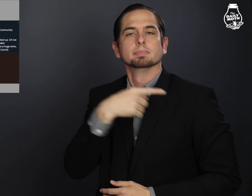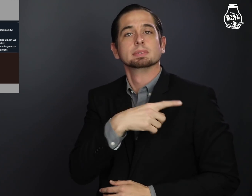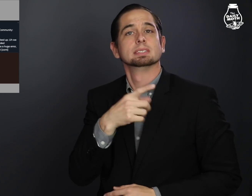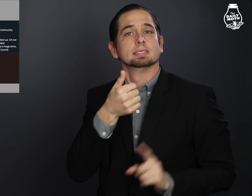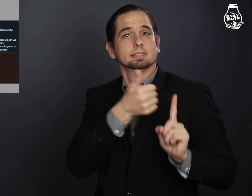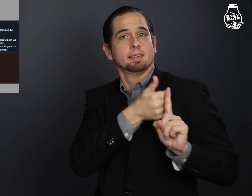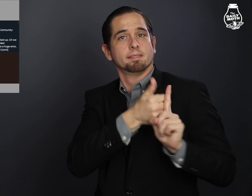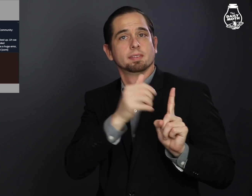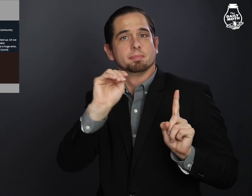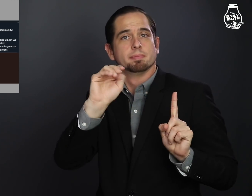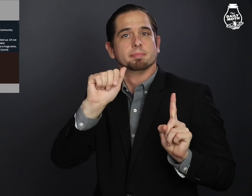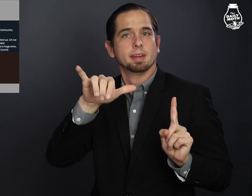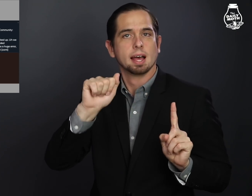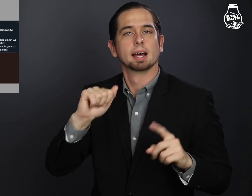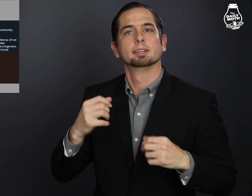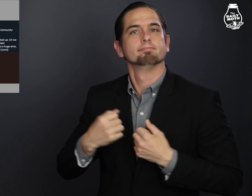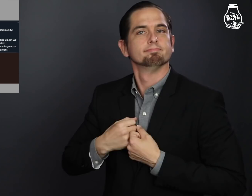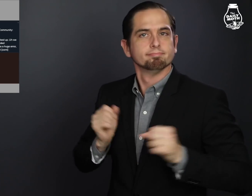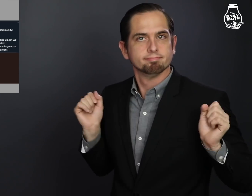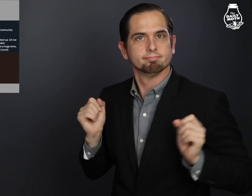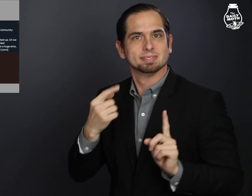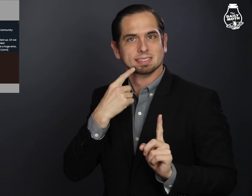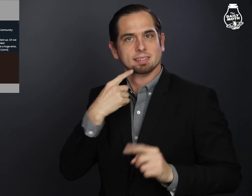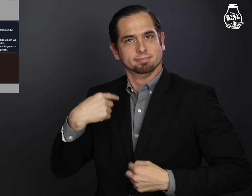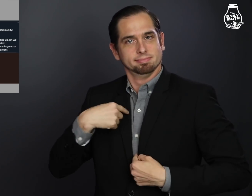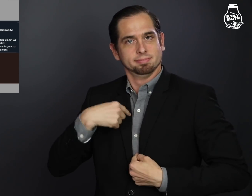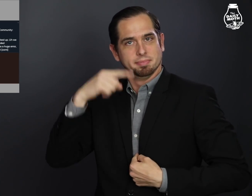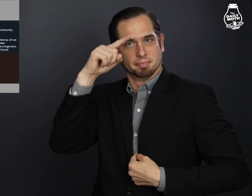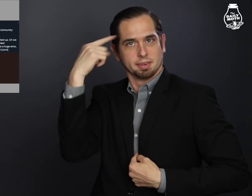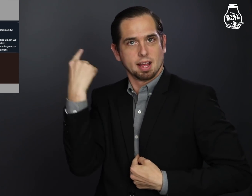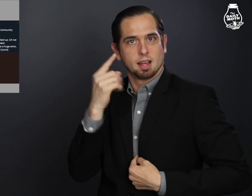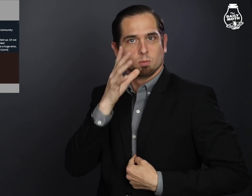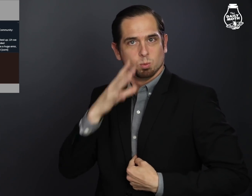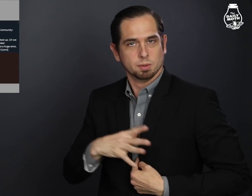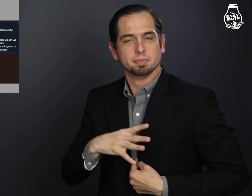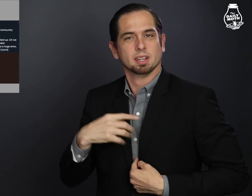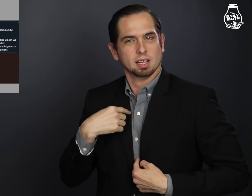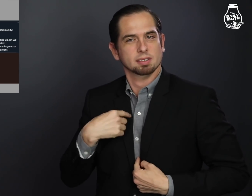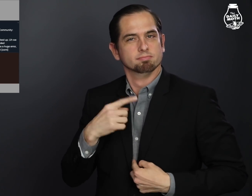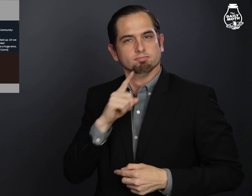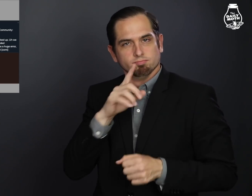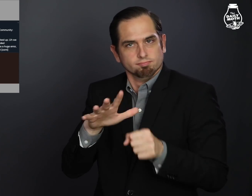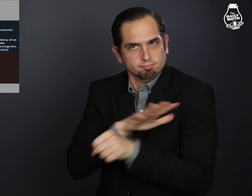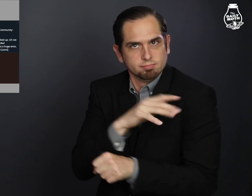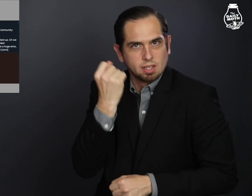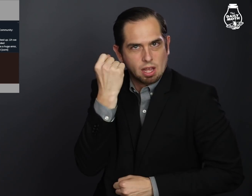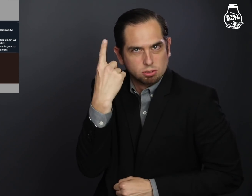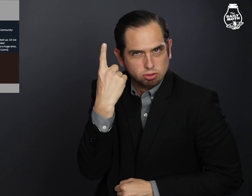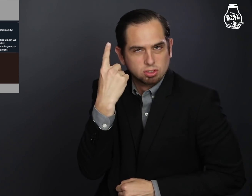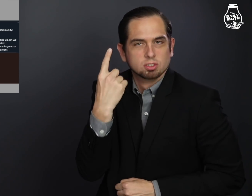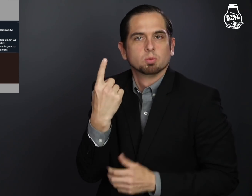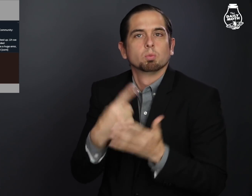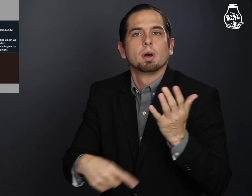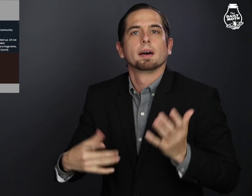She opened up on a personal level by saying, "as a Black woman I wholeheartedly understand